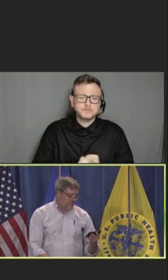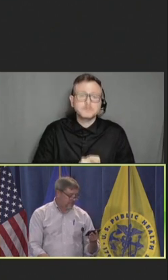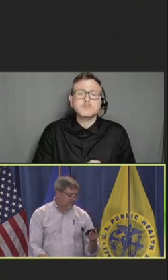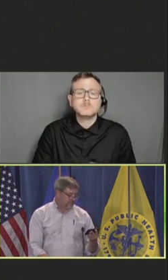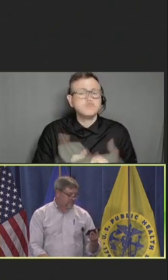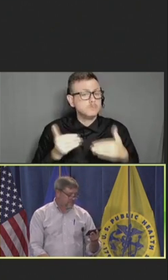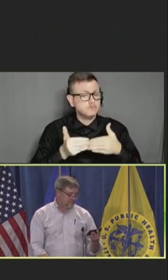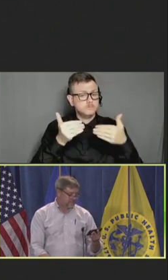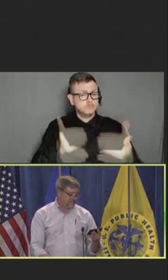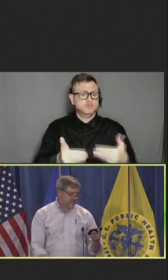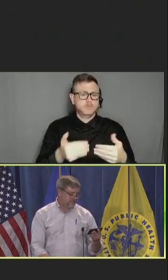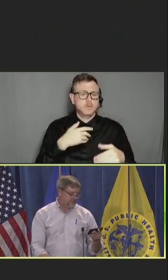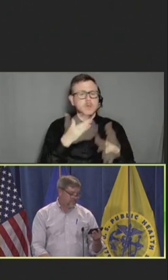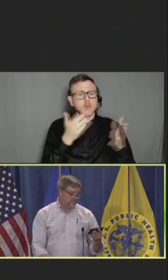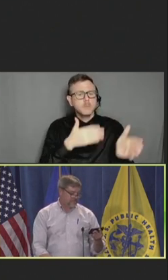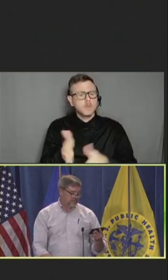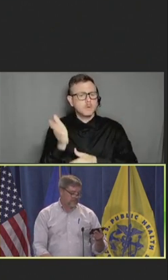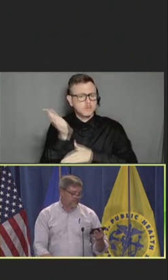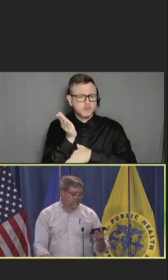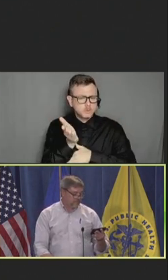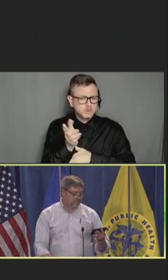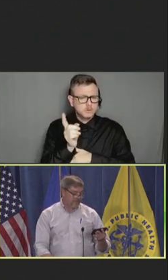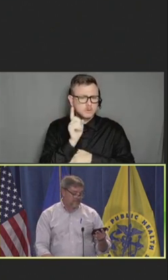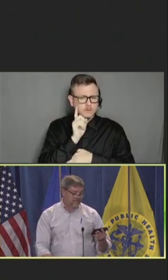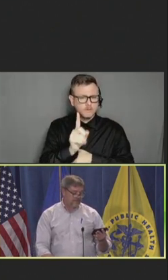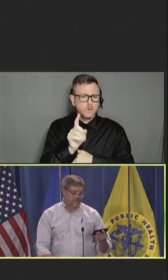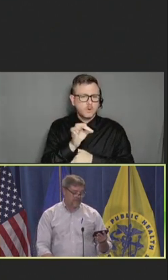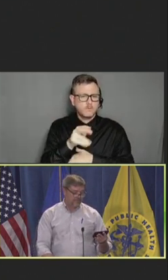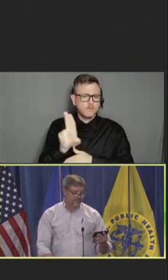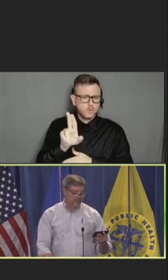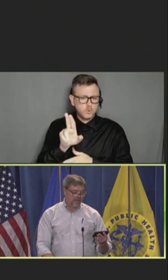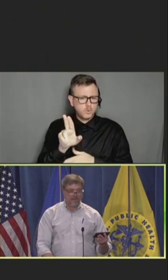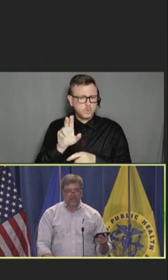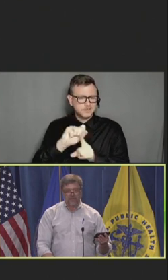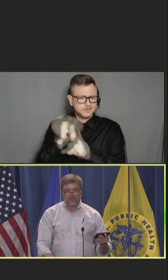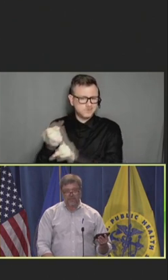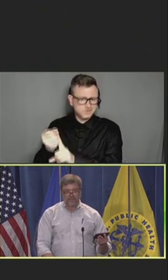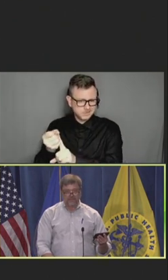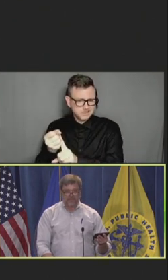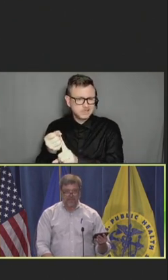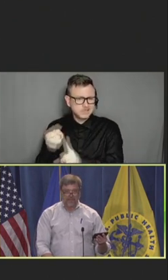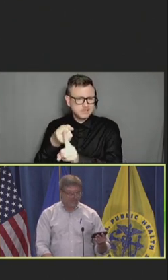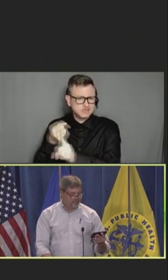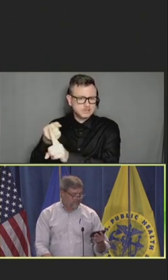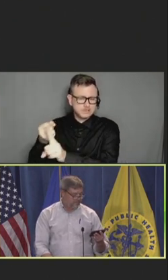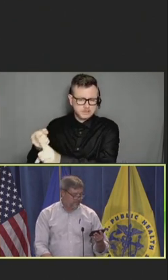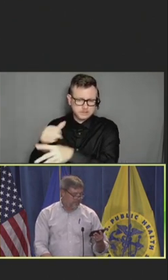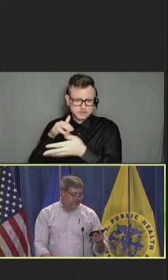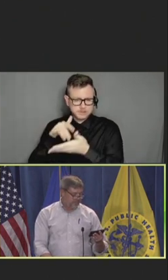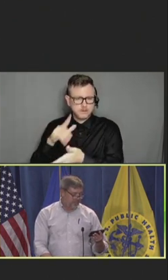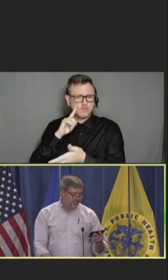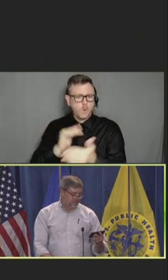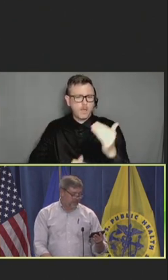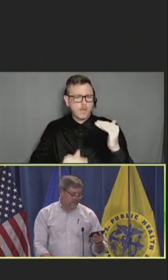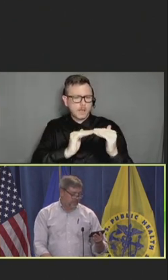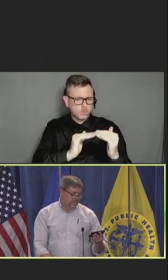"Planned presentations on influenza case study for -- on equity and demand; develop a report